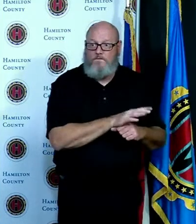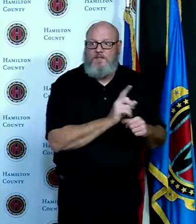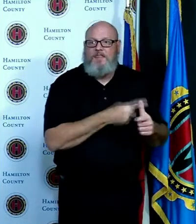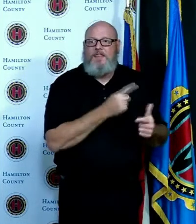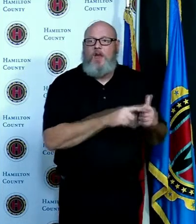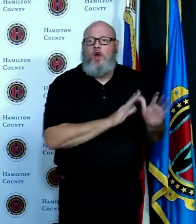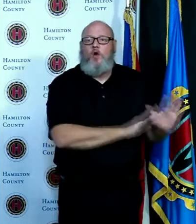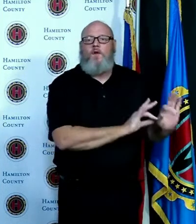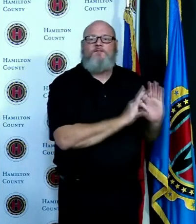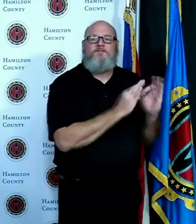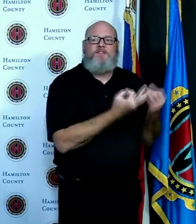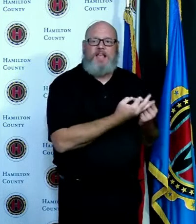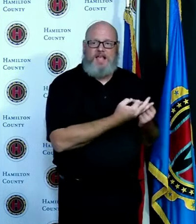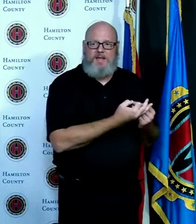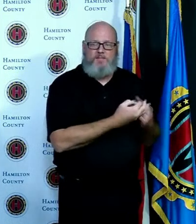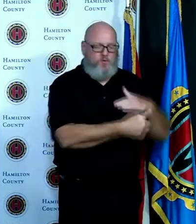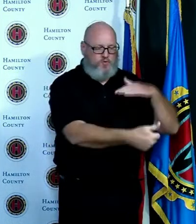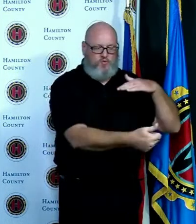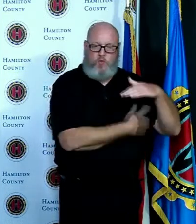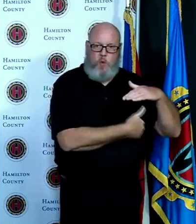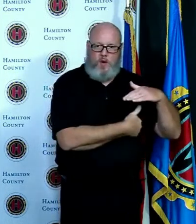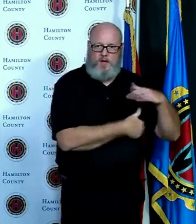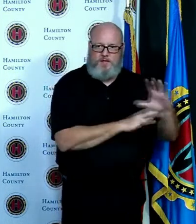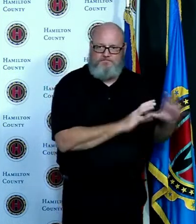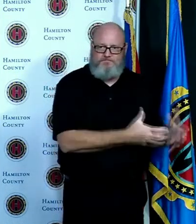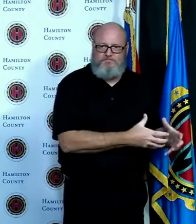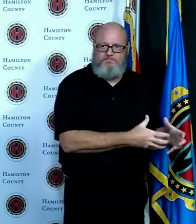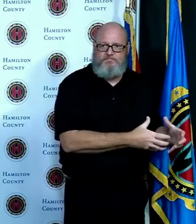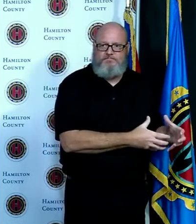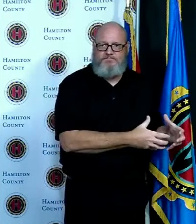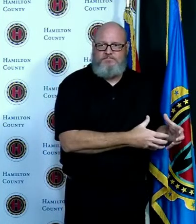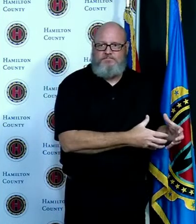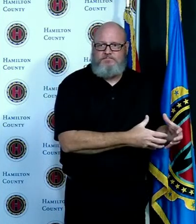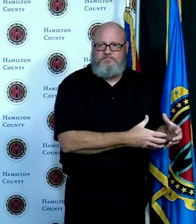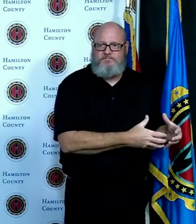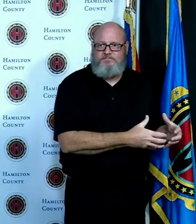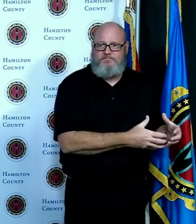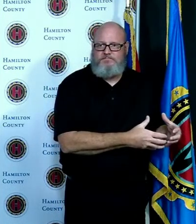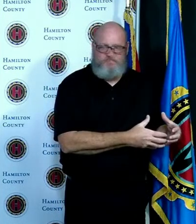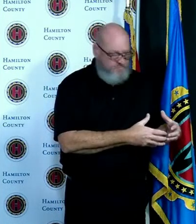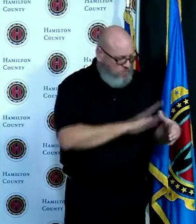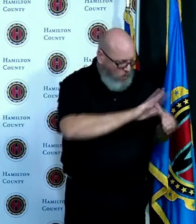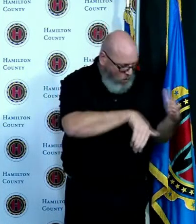so we now know that somebody who is close contact to a positive case has symptoms the importance of